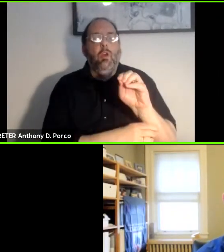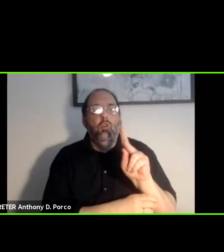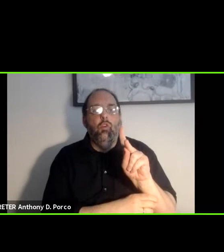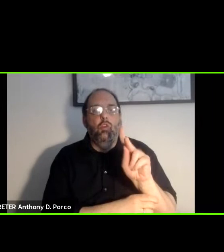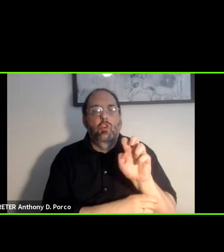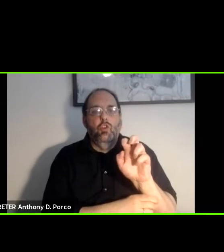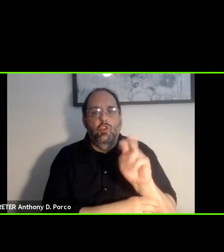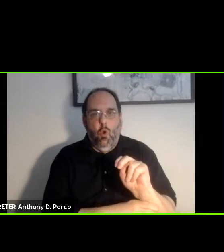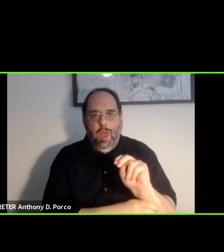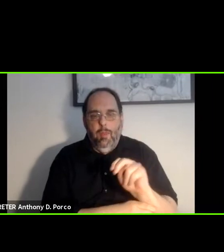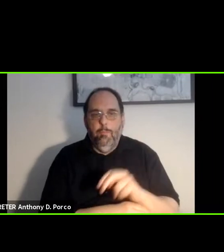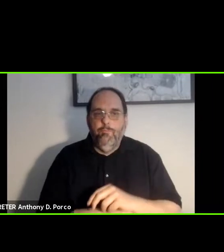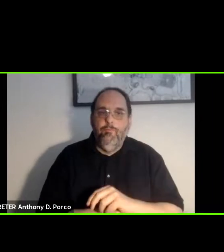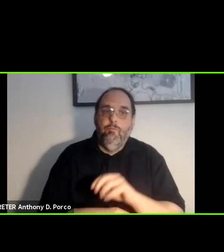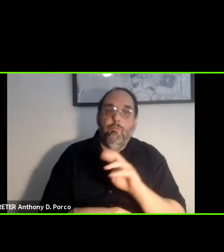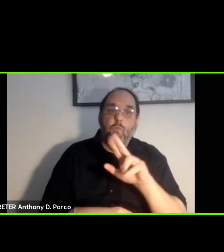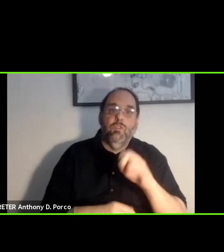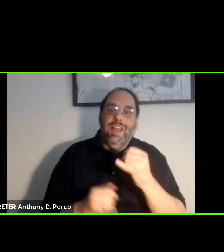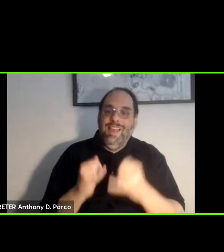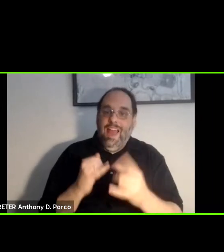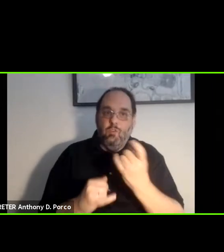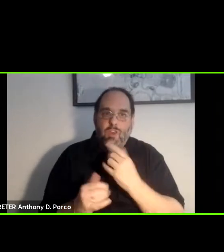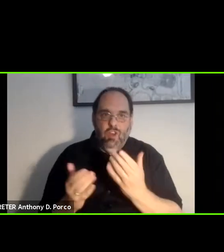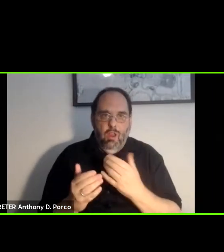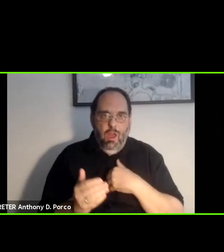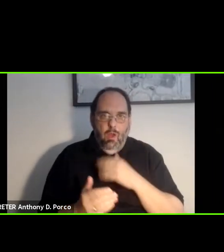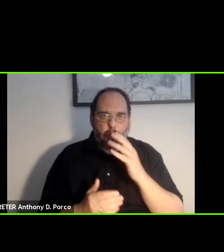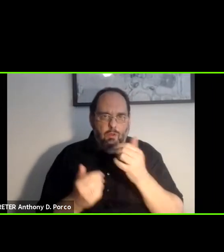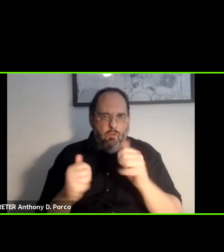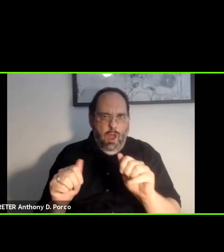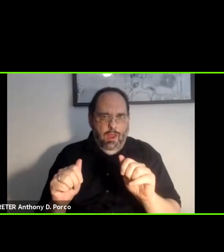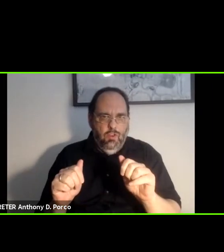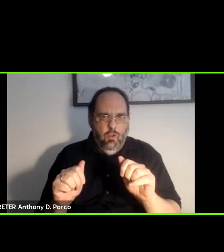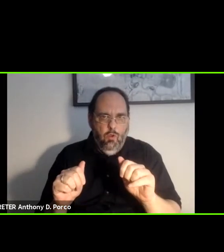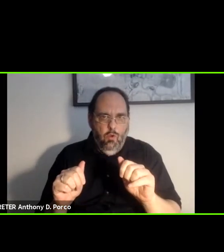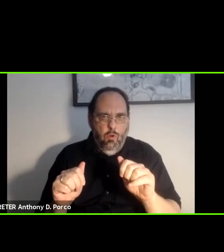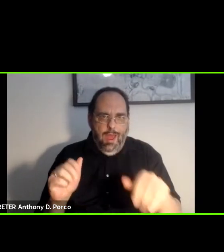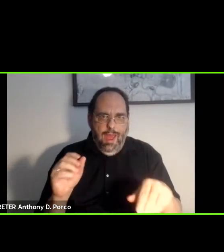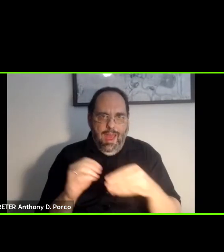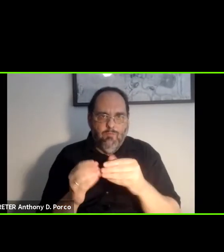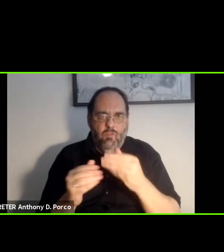Bailey: I have one last question here that I am going to try and sneak in before we have to close.